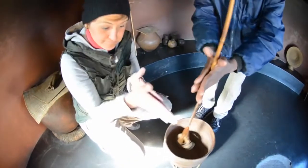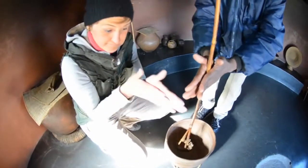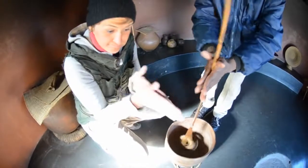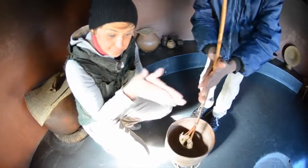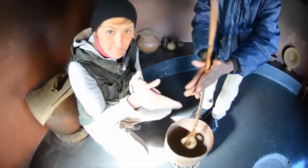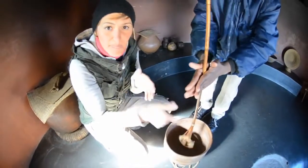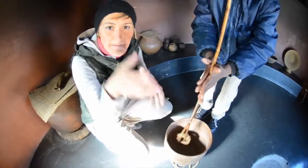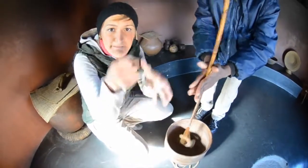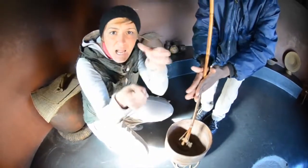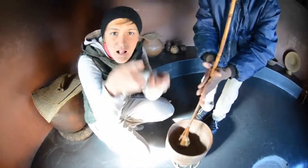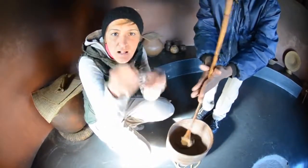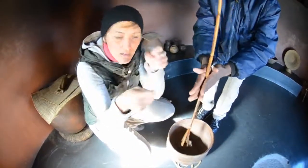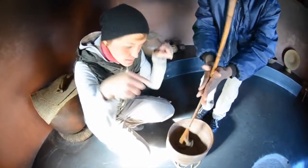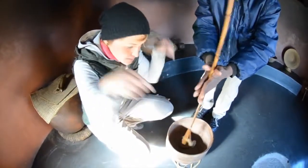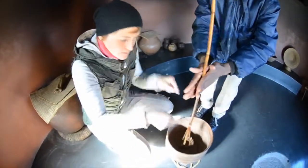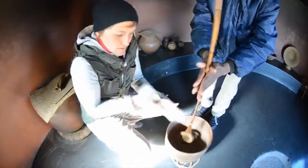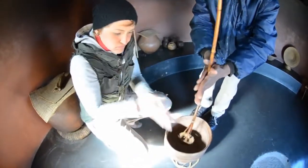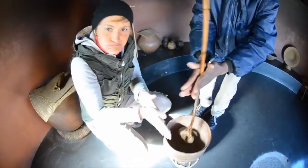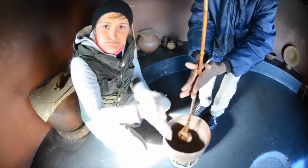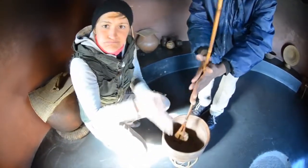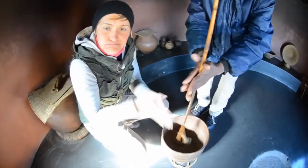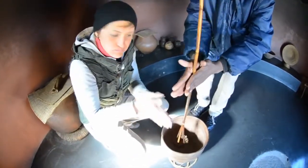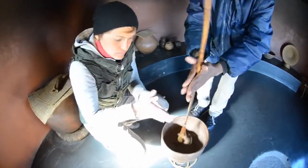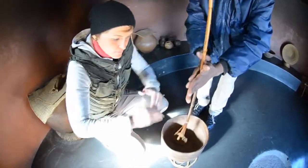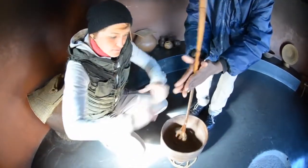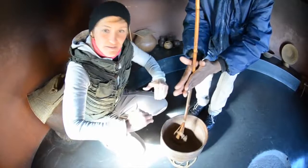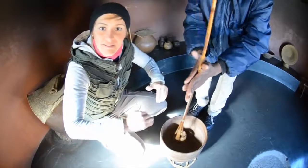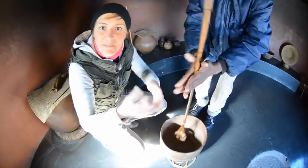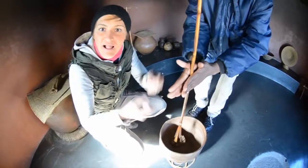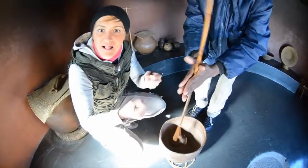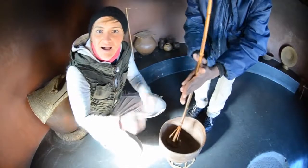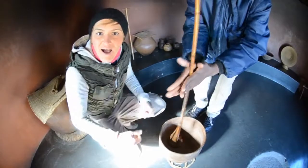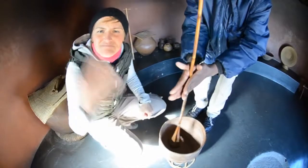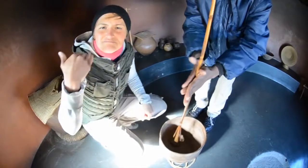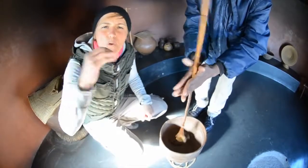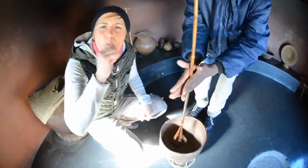This is a whisk to separate milk and the whey by rolling the stick in between your hands.